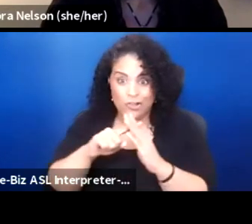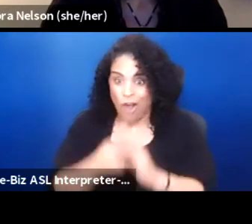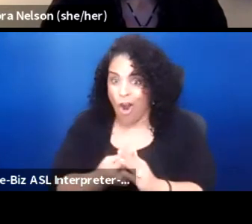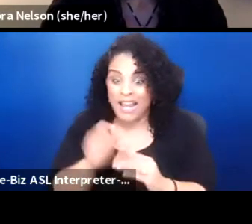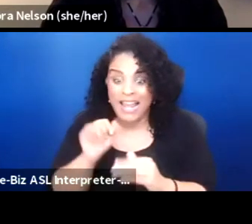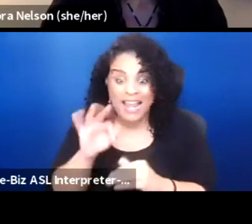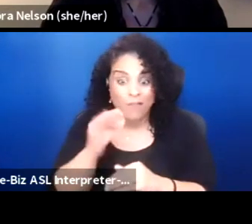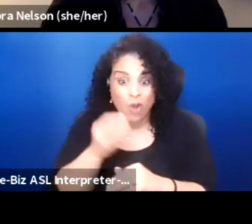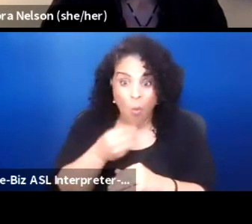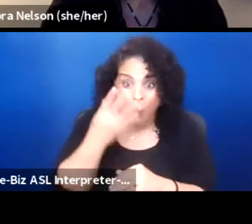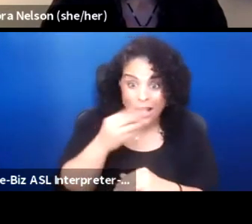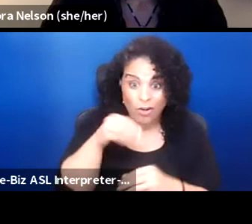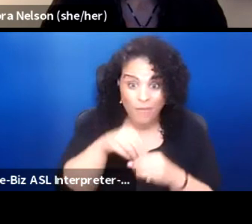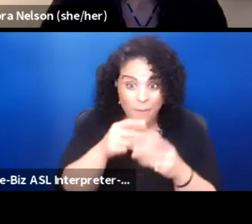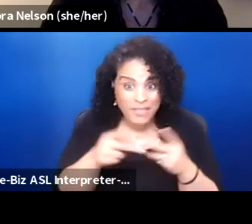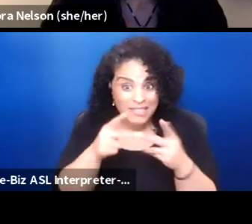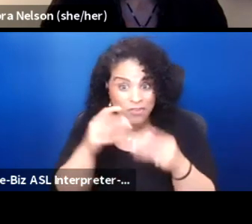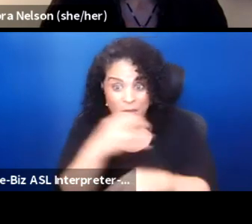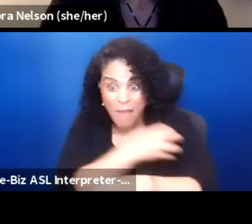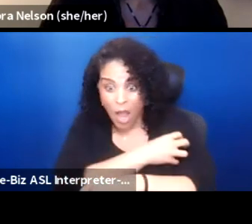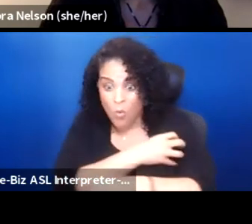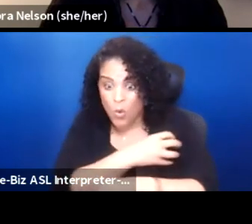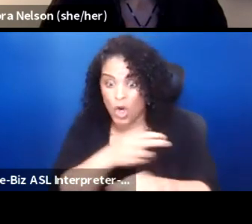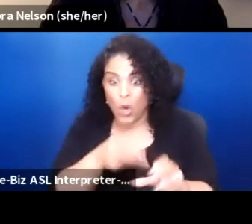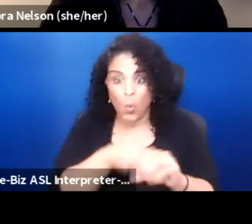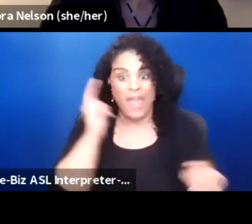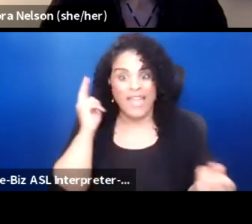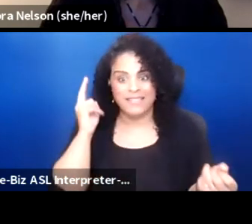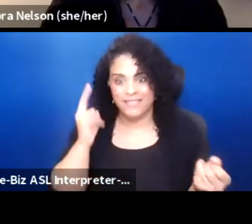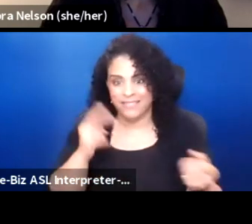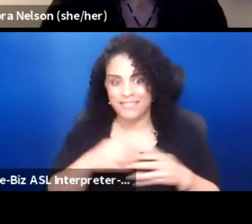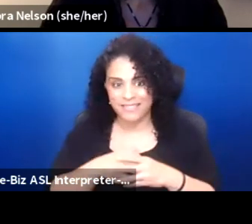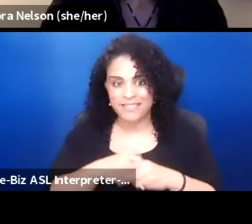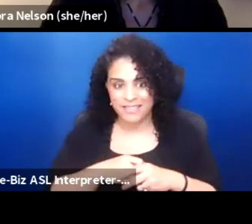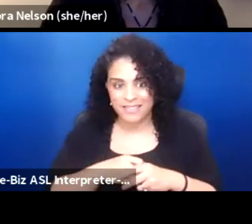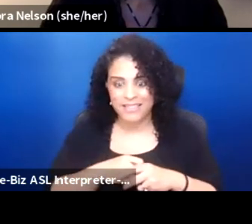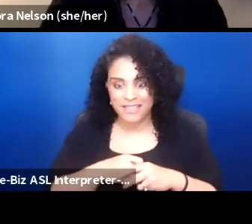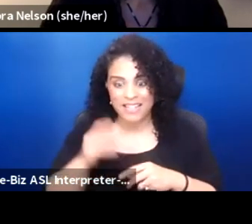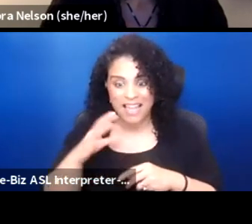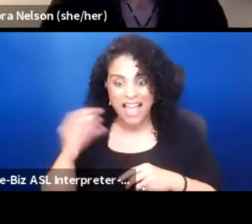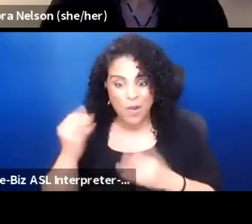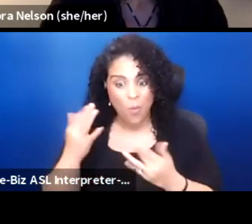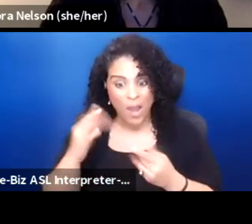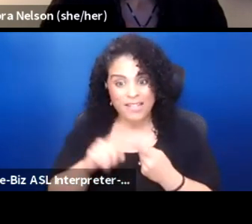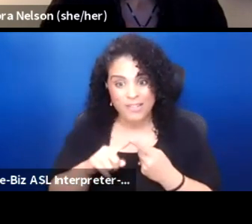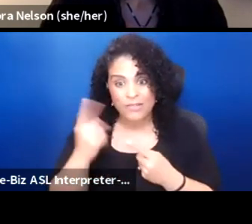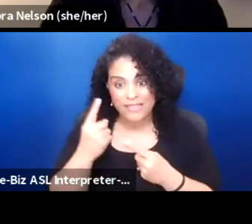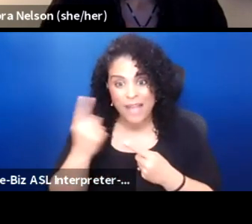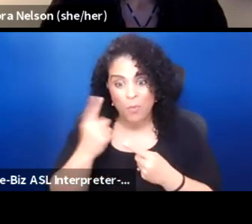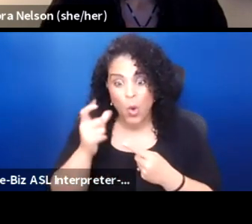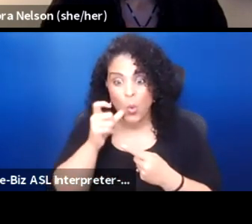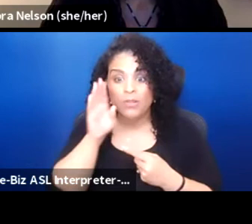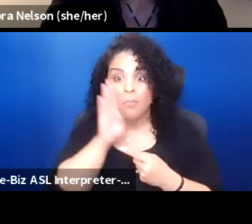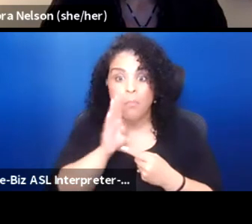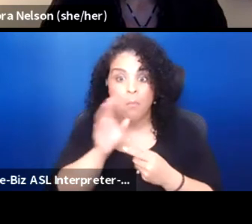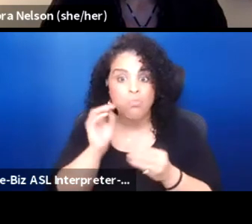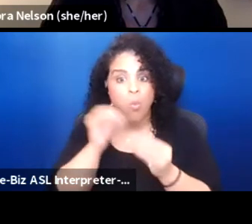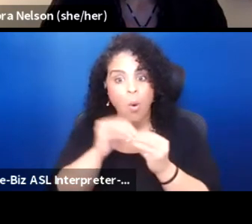and you're in the position of power, quit and wait until somebody who's browner than you occupies that space